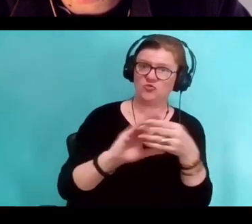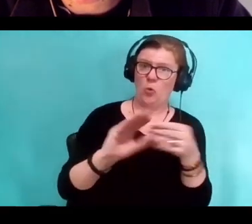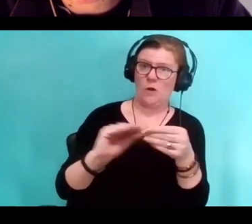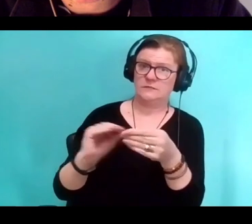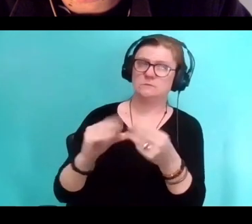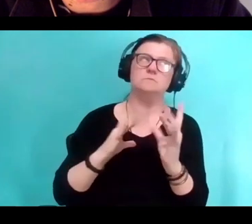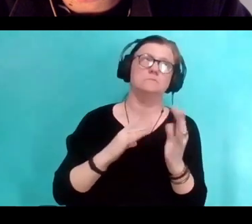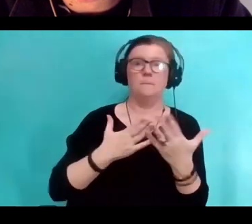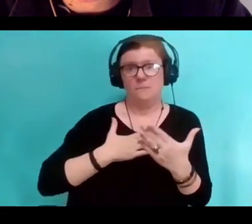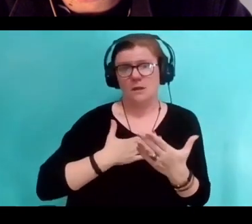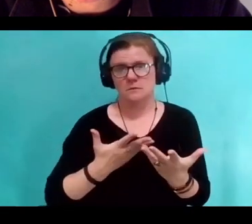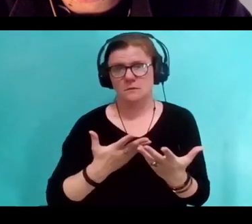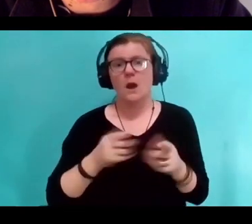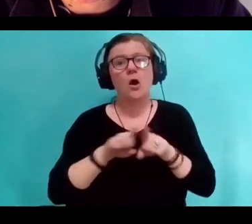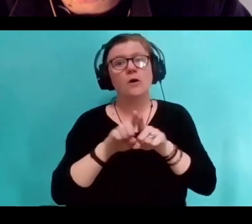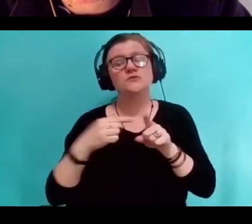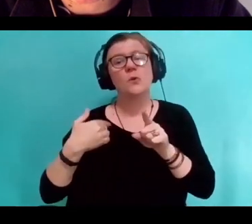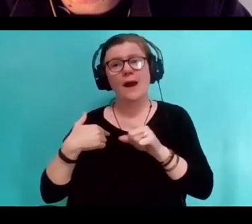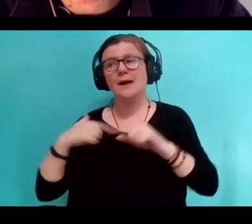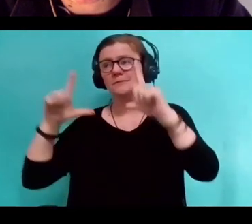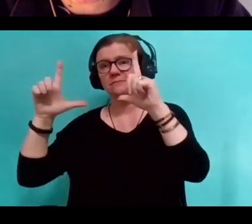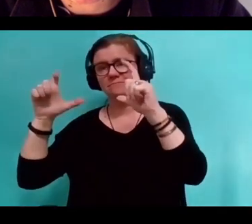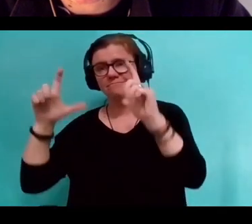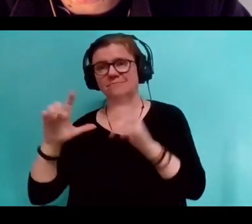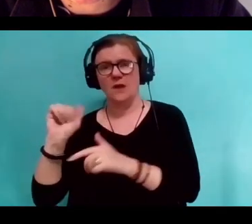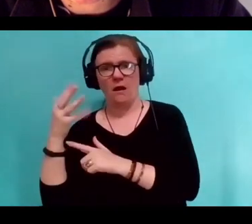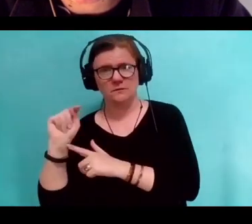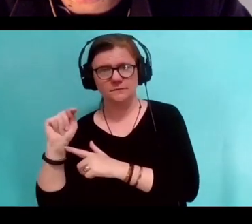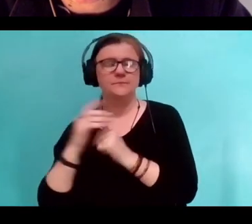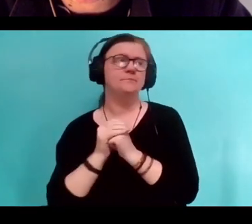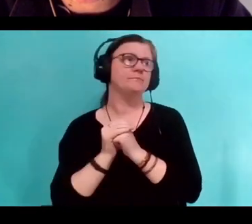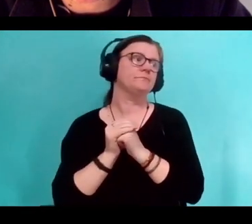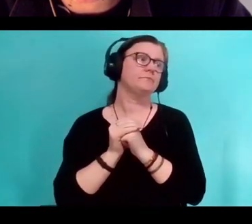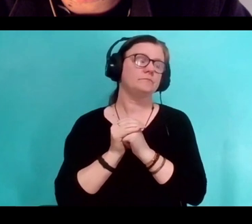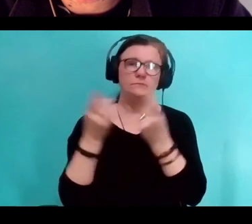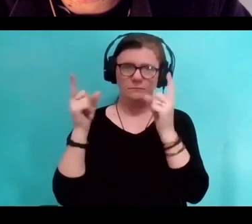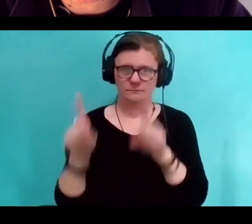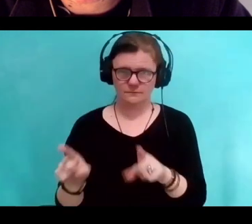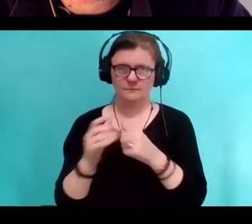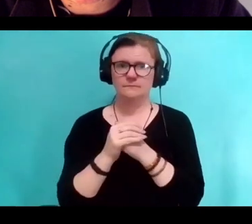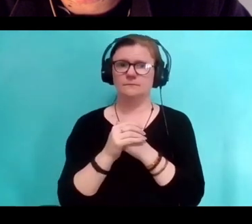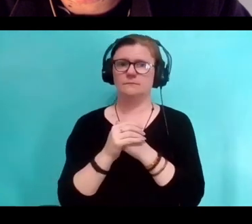so I'm a portrait artist. And the way it works is that somebody comes to my studio